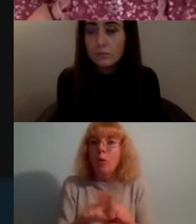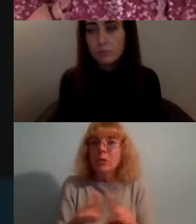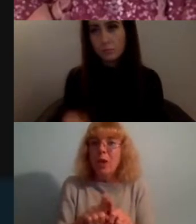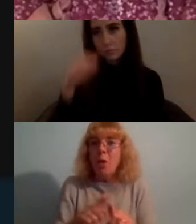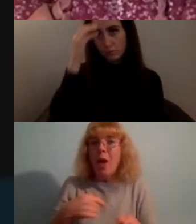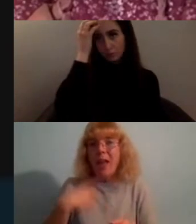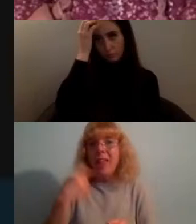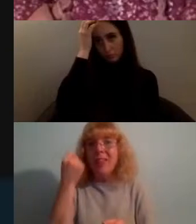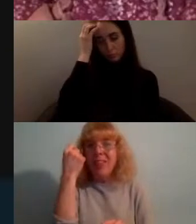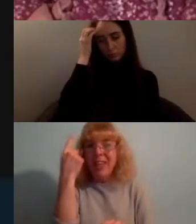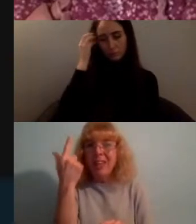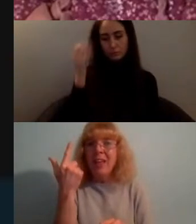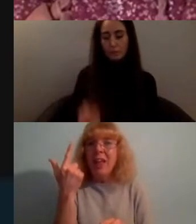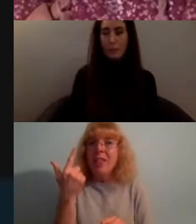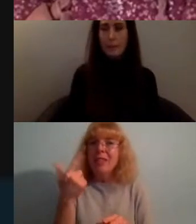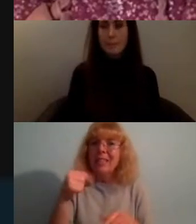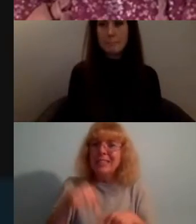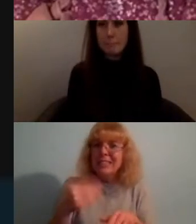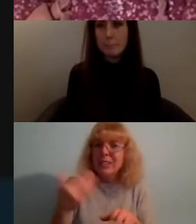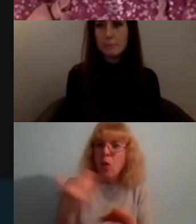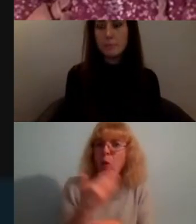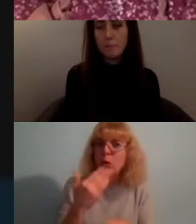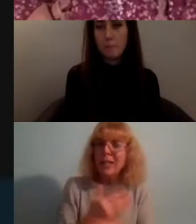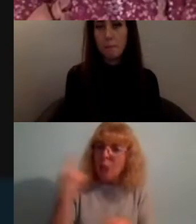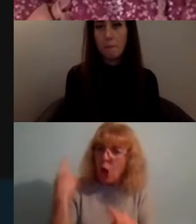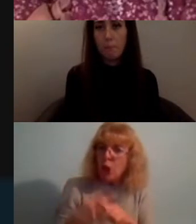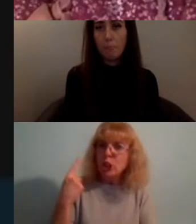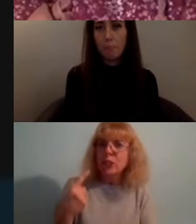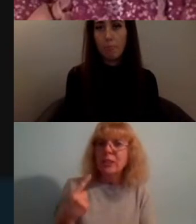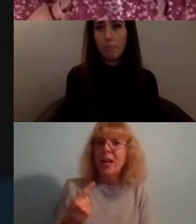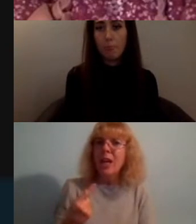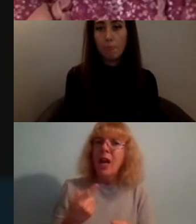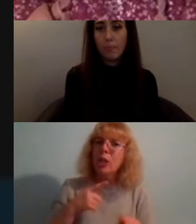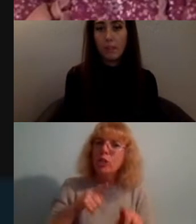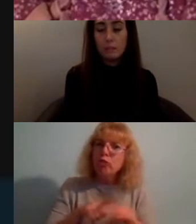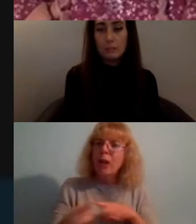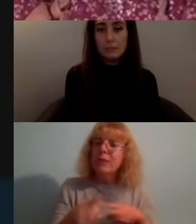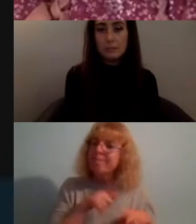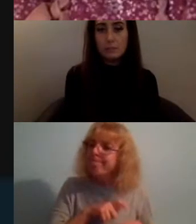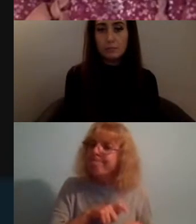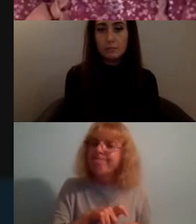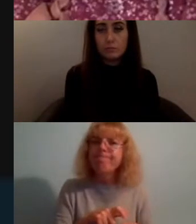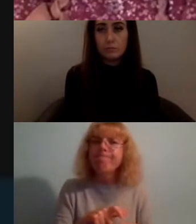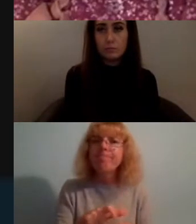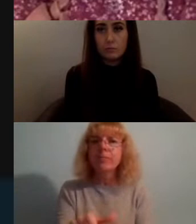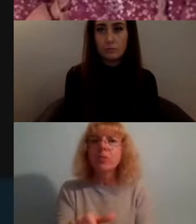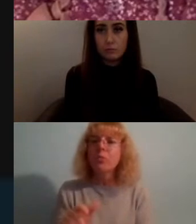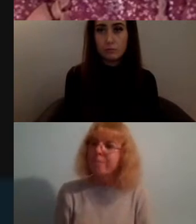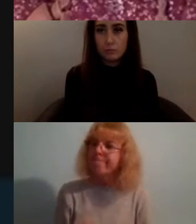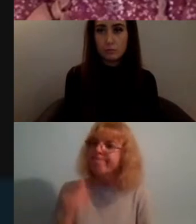such urgency and it's something that I try to carry through with me so yeah now i'm doing that